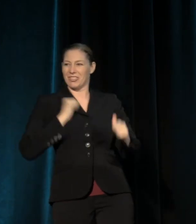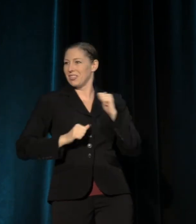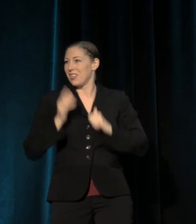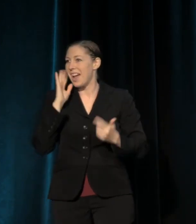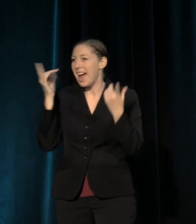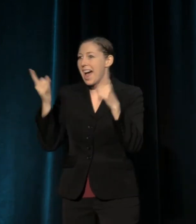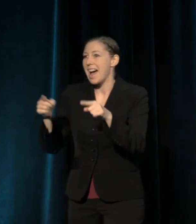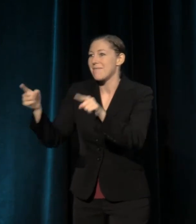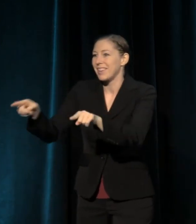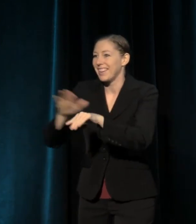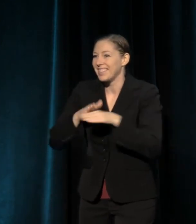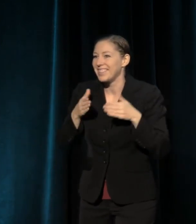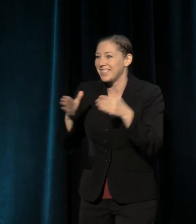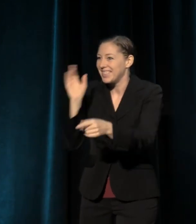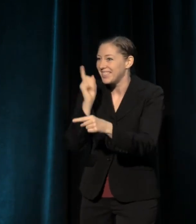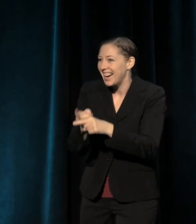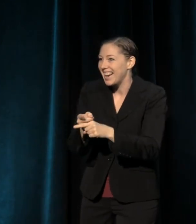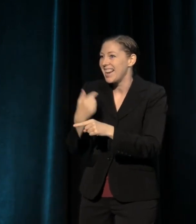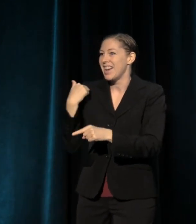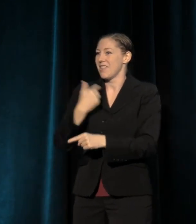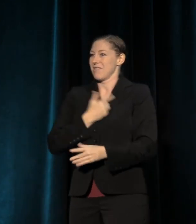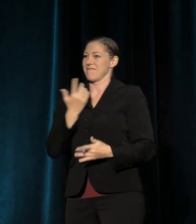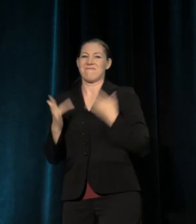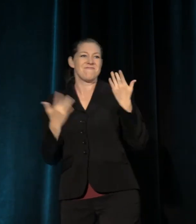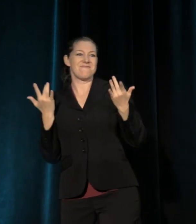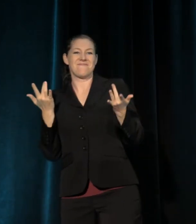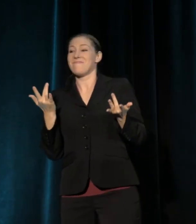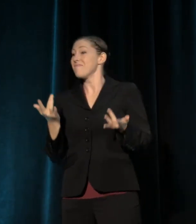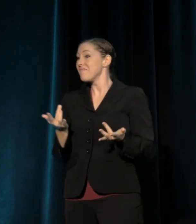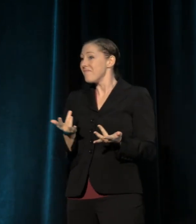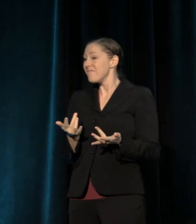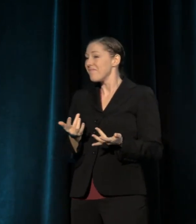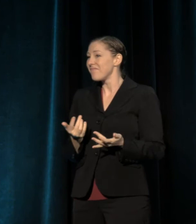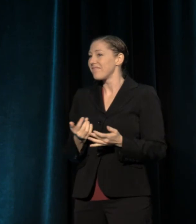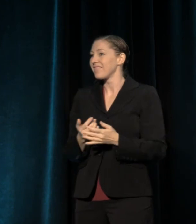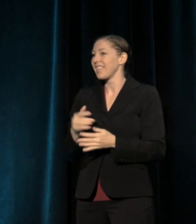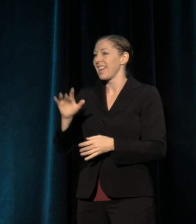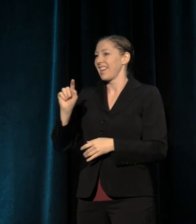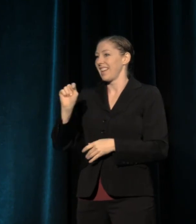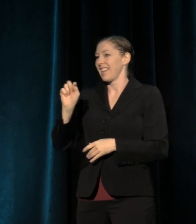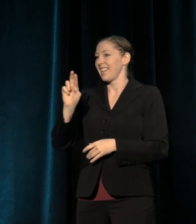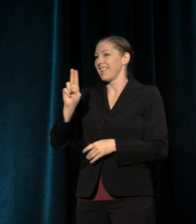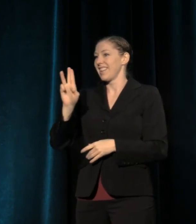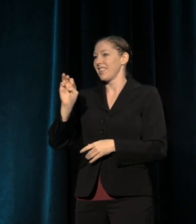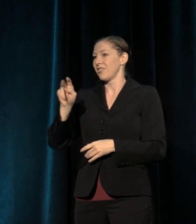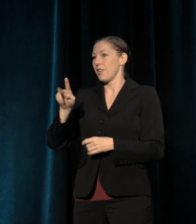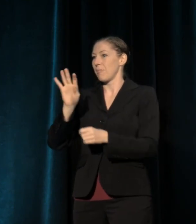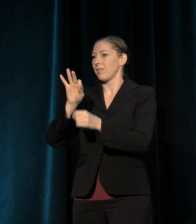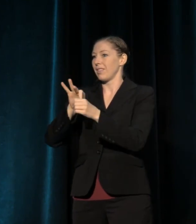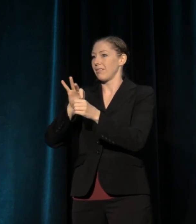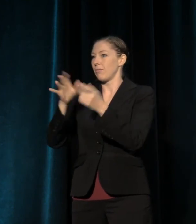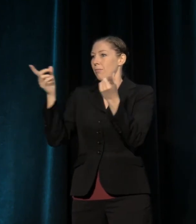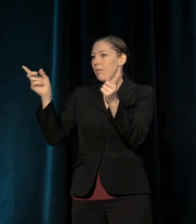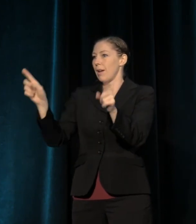We were feeling ourselves, right? When Trump was elected, people took the streets in rage and defiance.